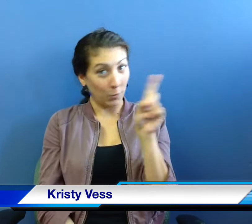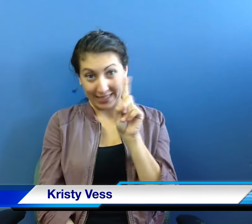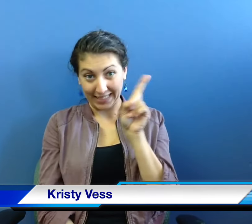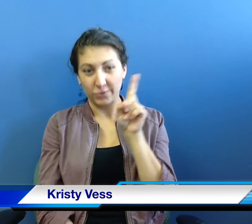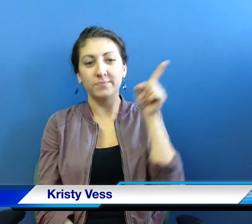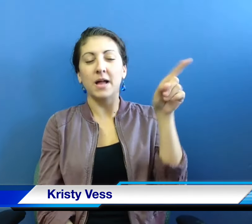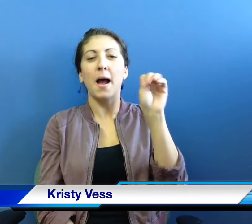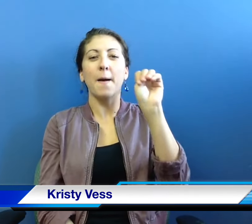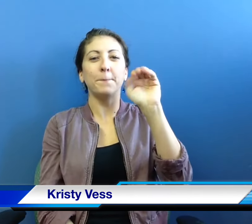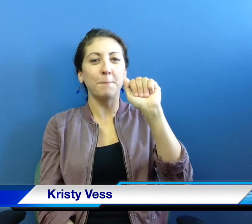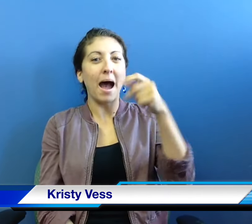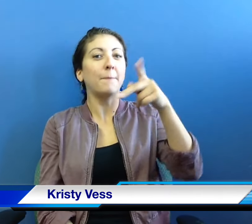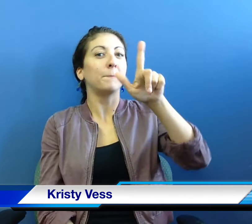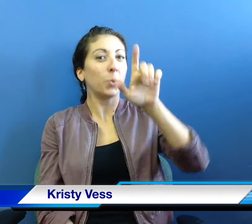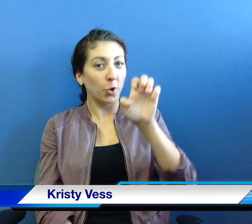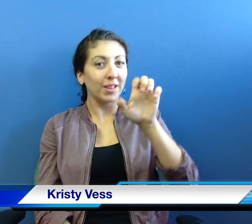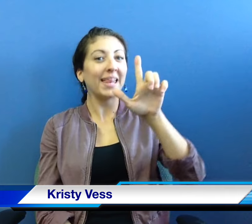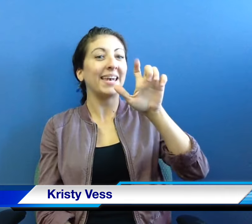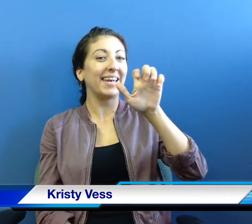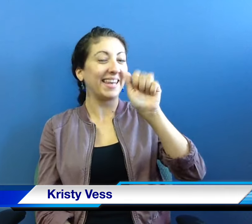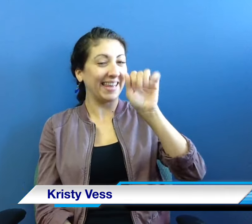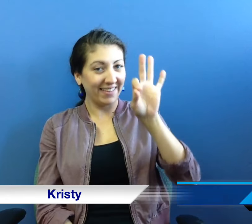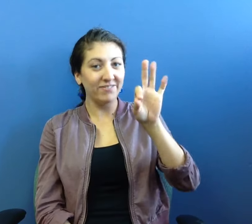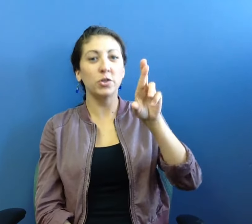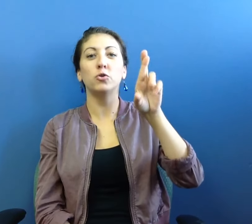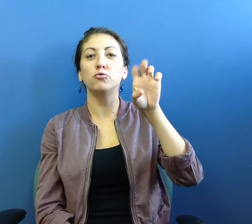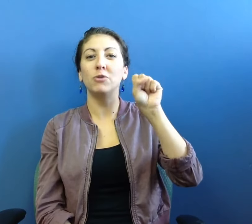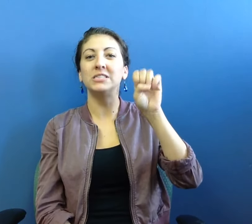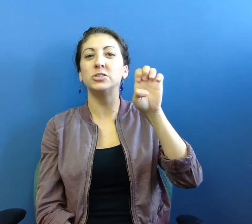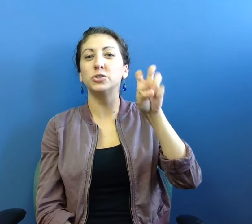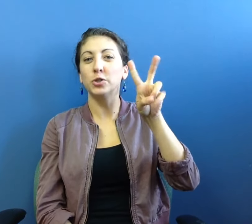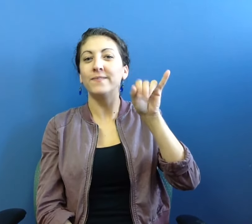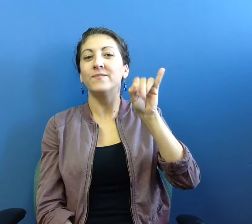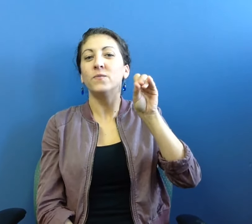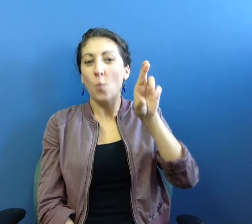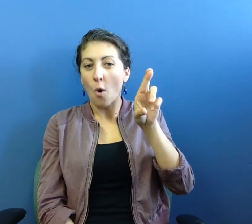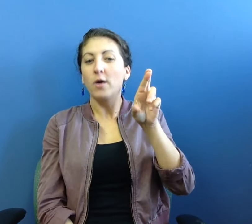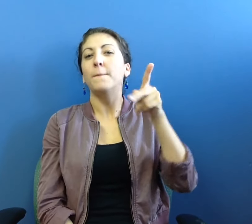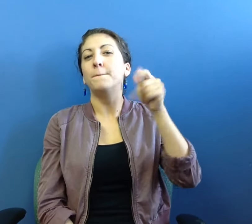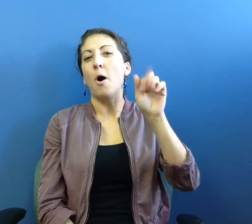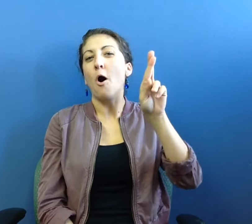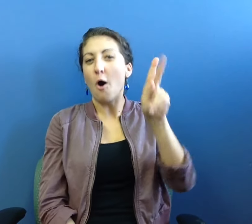At Maple Leaf Reservoir Park (across from ADWAS)